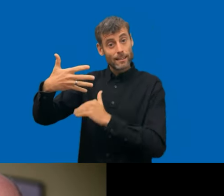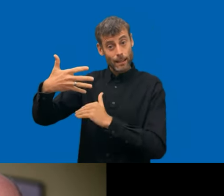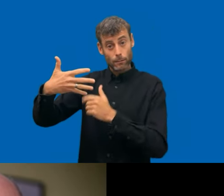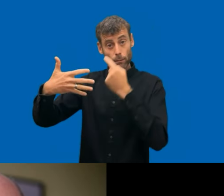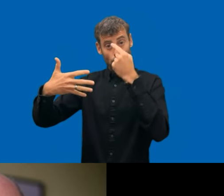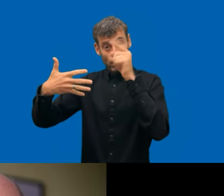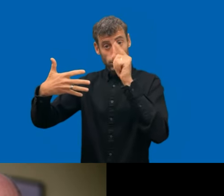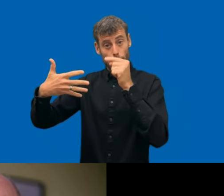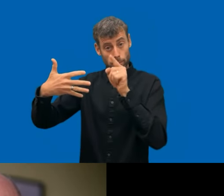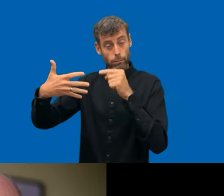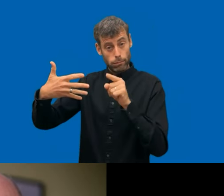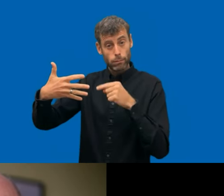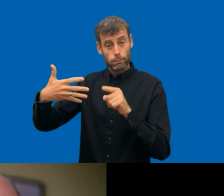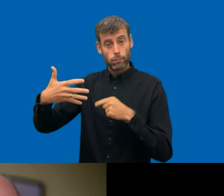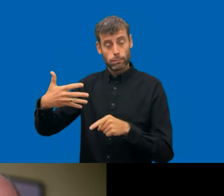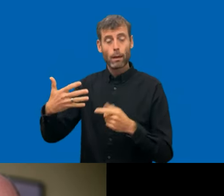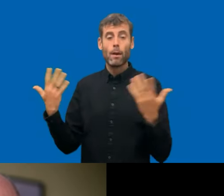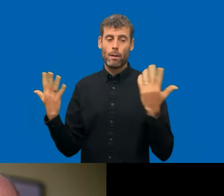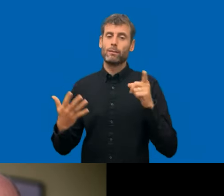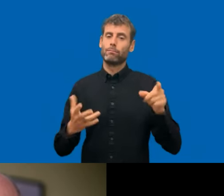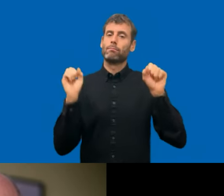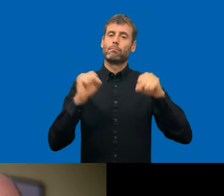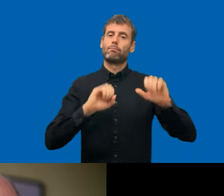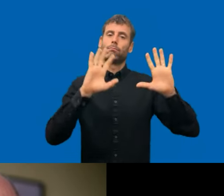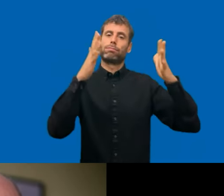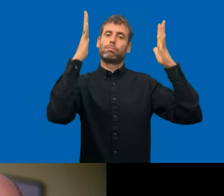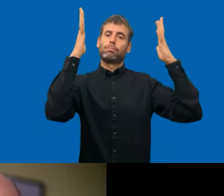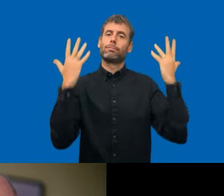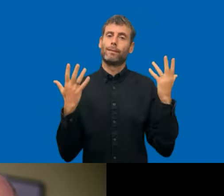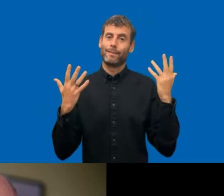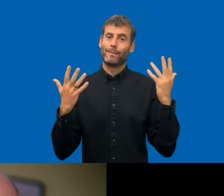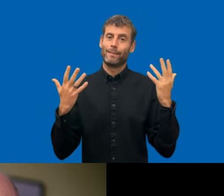had one or two criteria that they could not meet at that moment and then they were on the